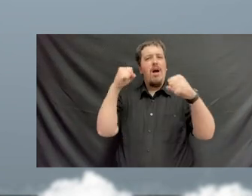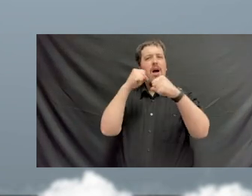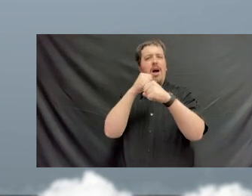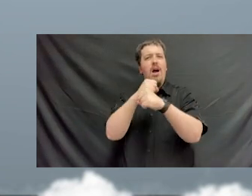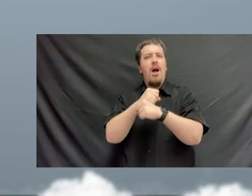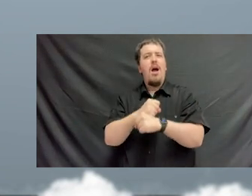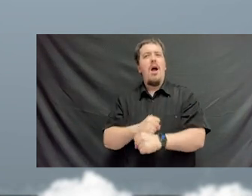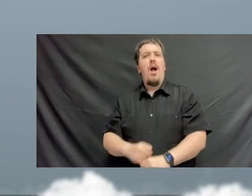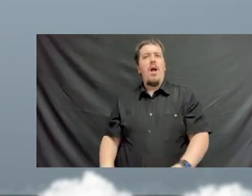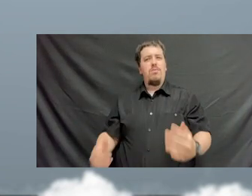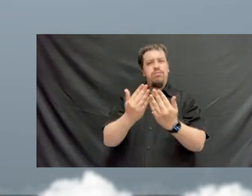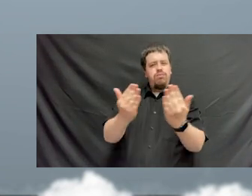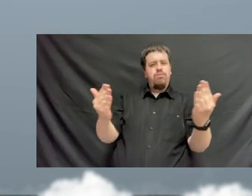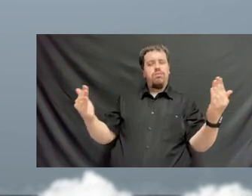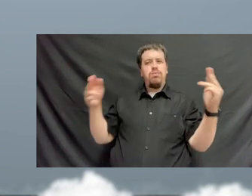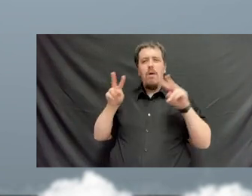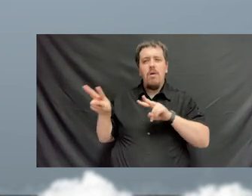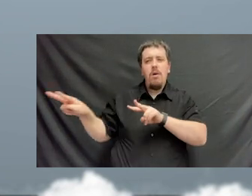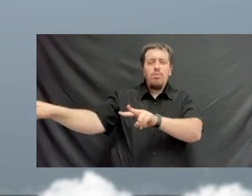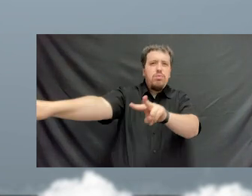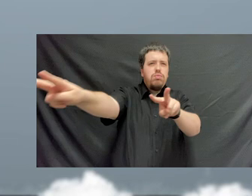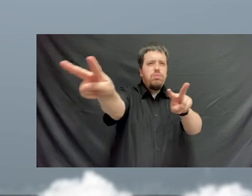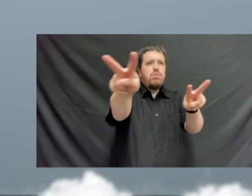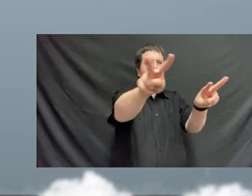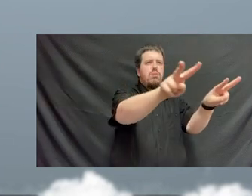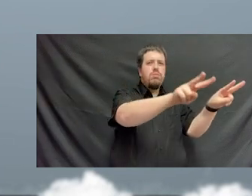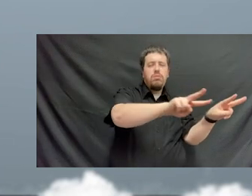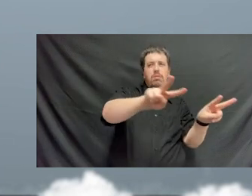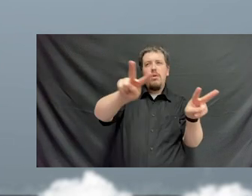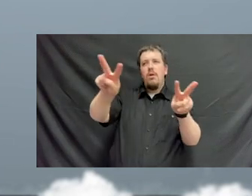O'er the ramparts we watched